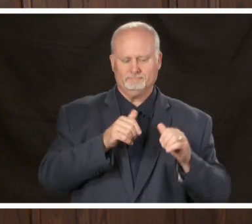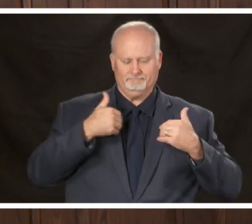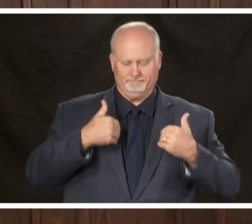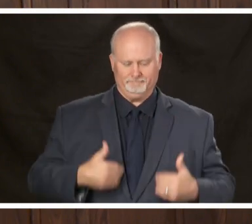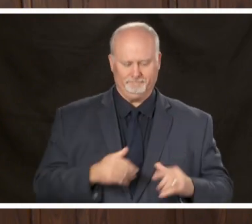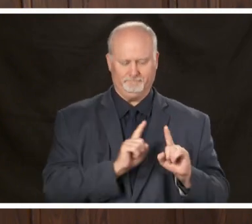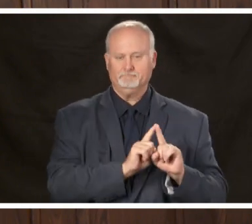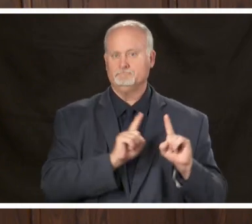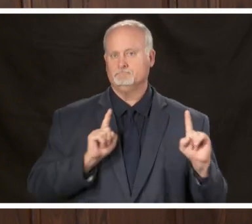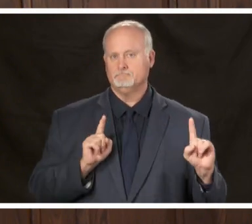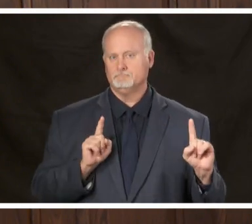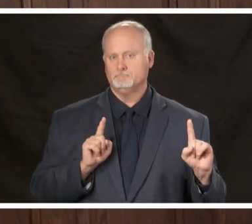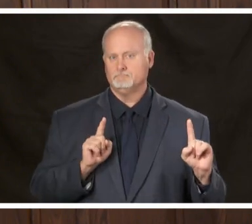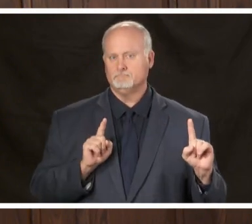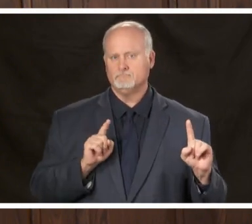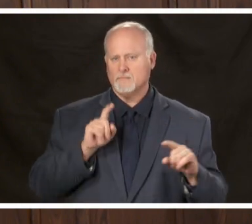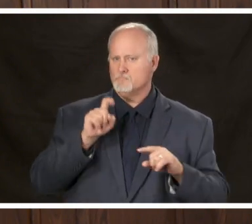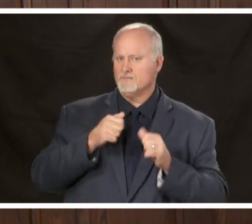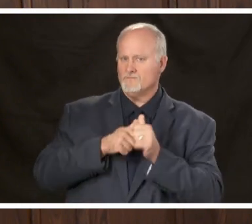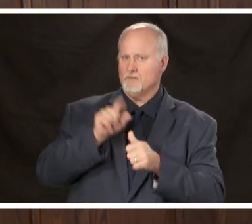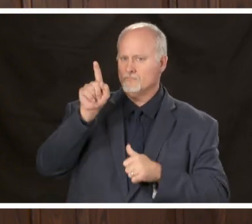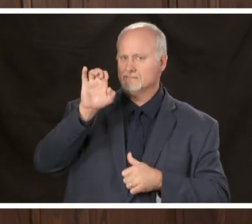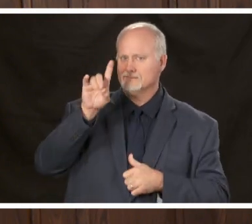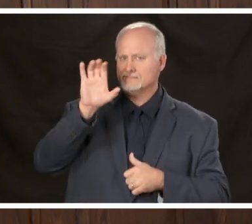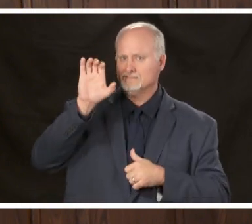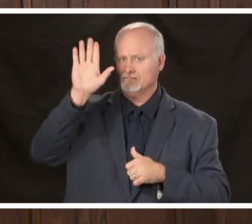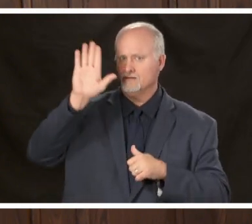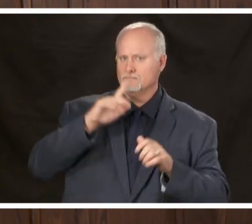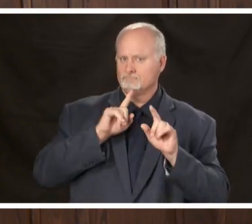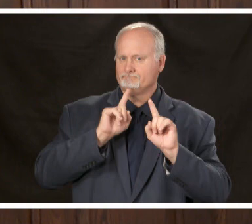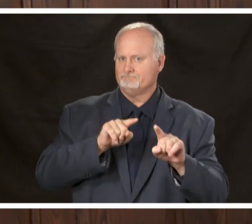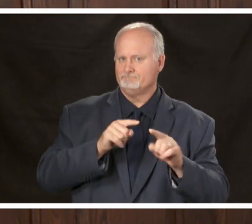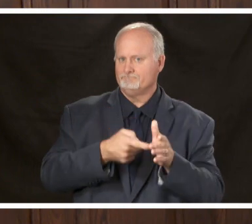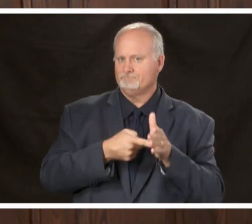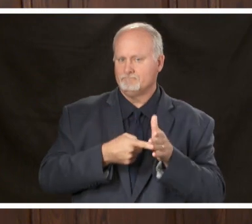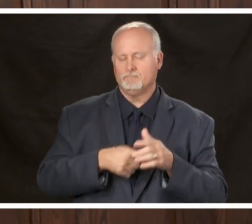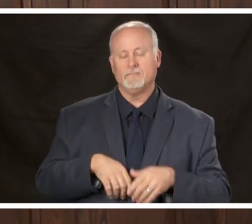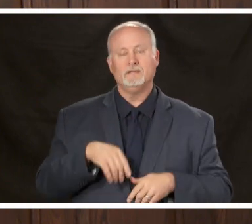still be followed the other category is that dental medical and surgical